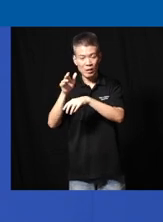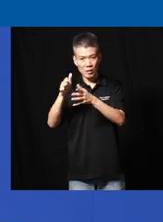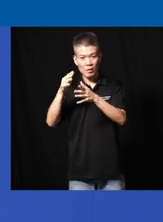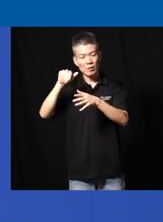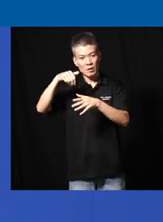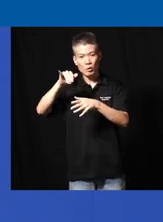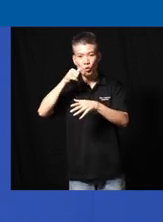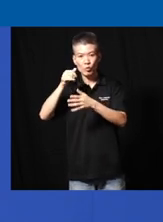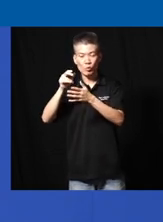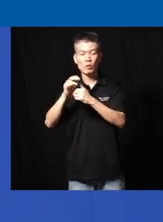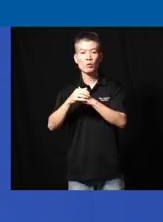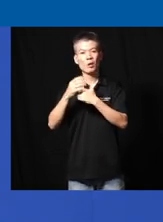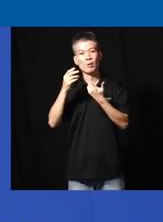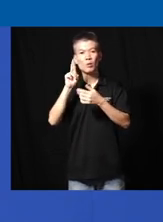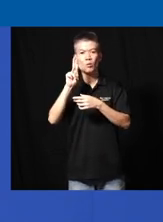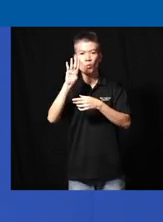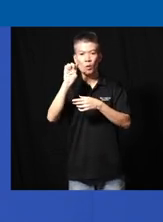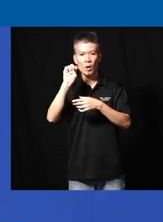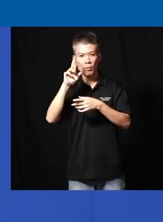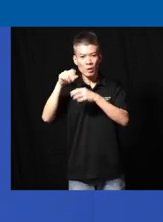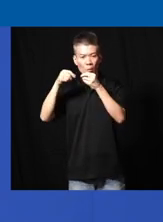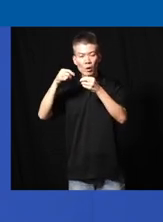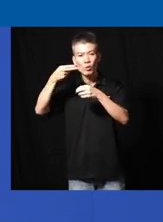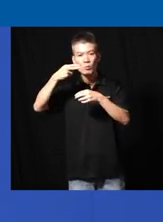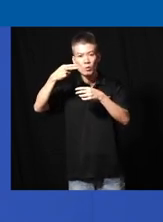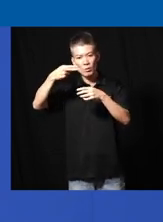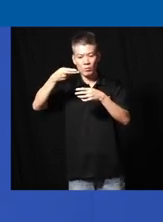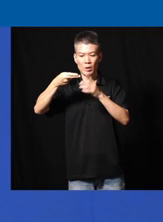think there was a rubber band tied around the spoon because the spoon was kind of broken and